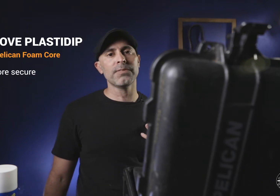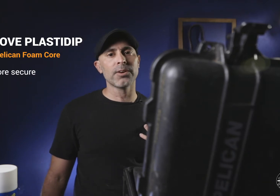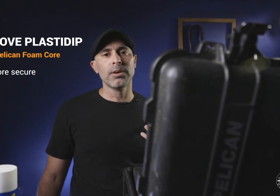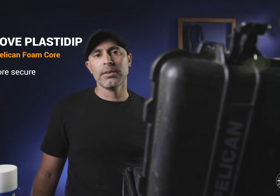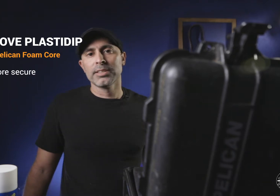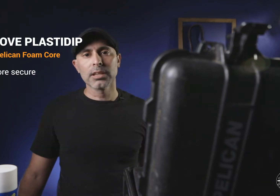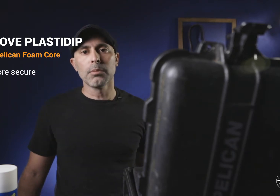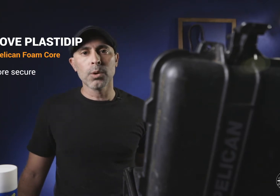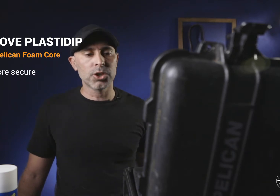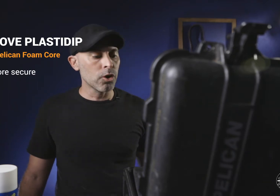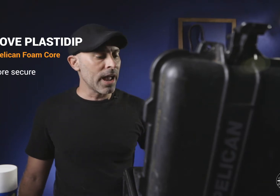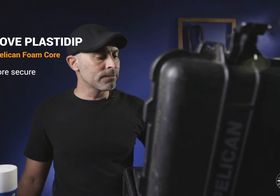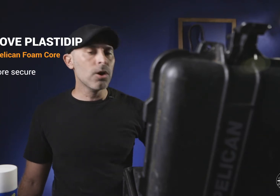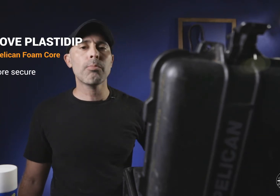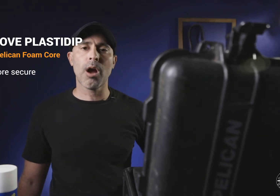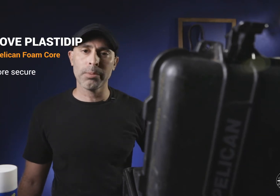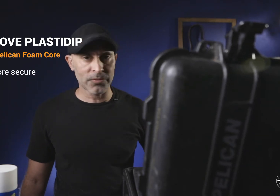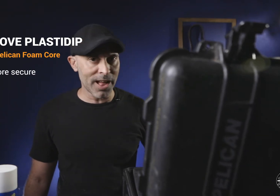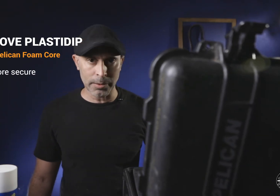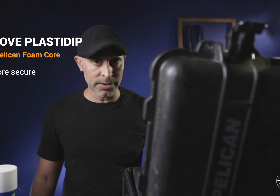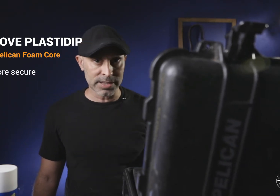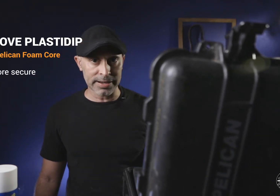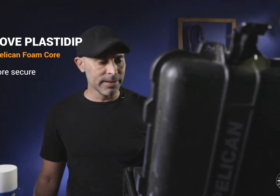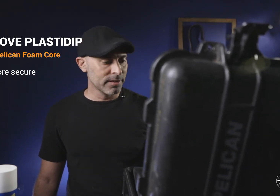feel it's a little more secure I have no problem flying with us like them